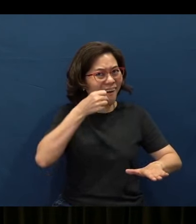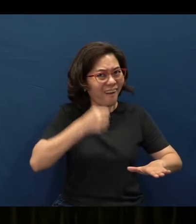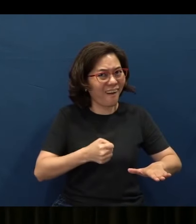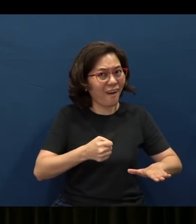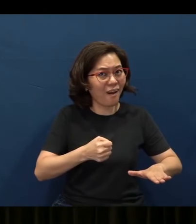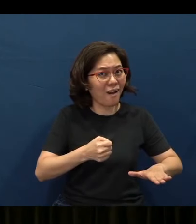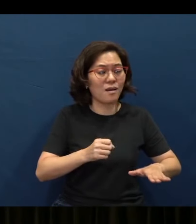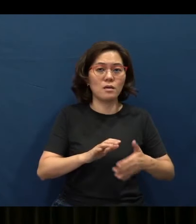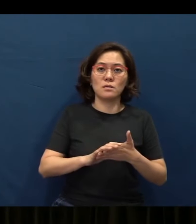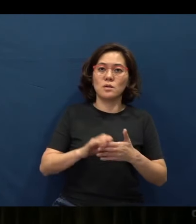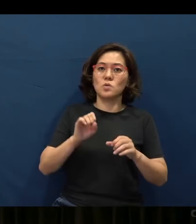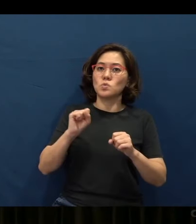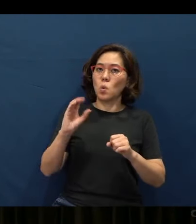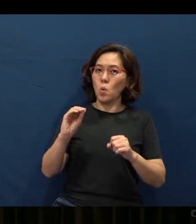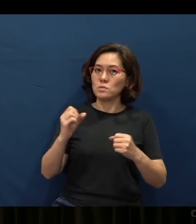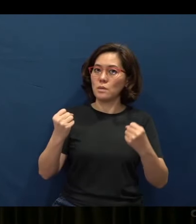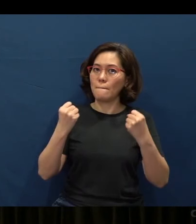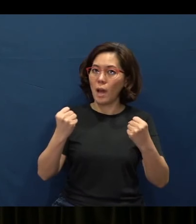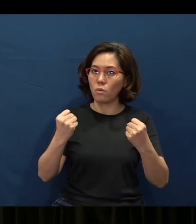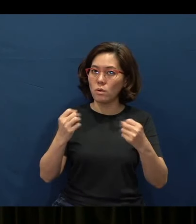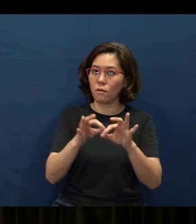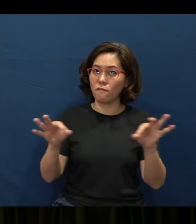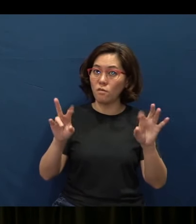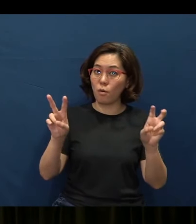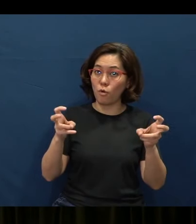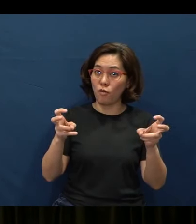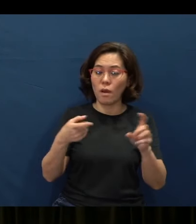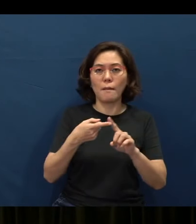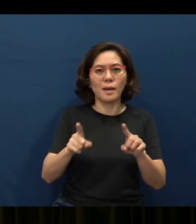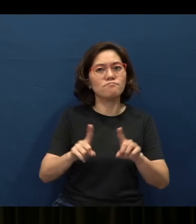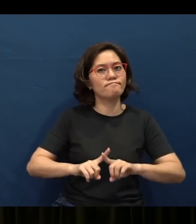And so that's the power of Proverbs. But that’s very different, okay.